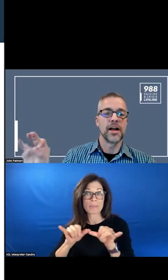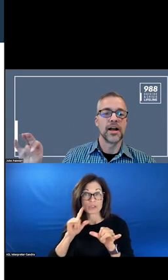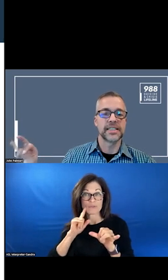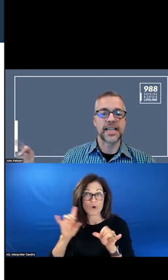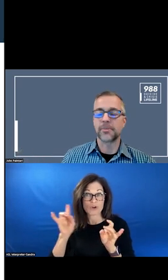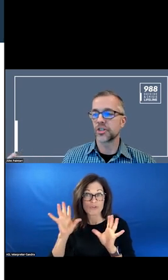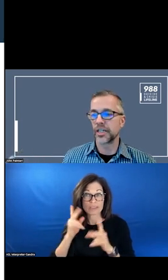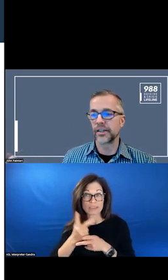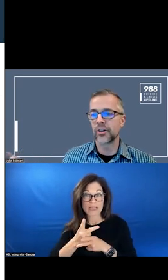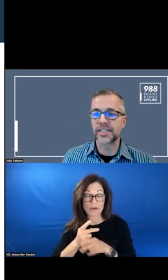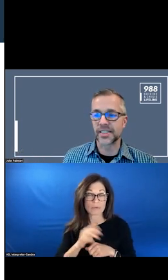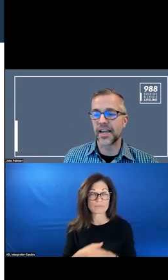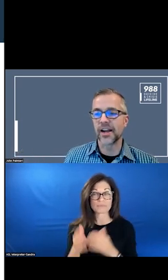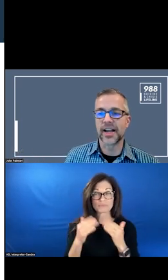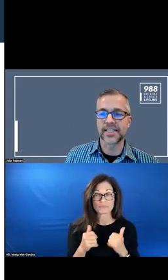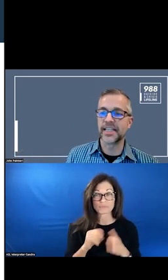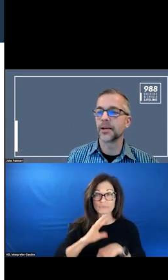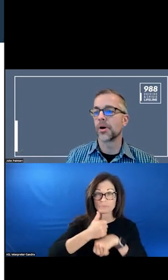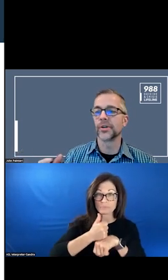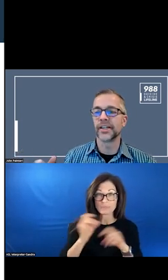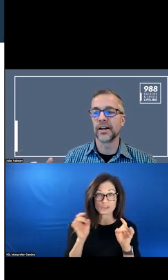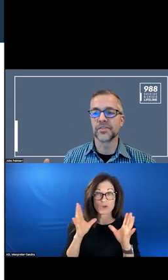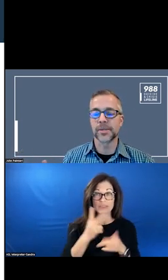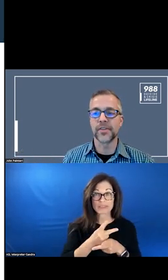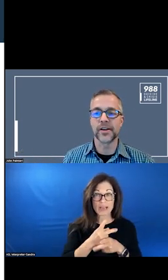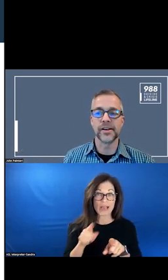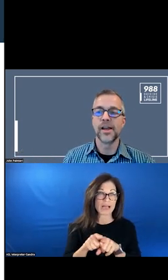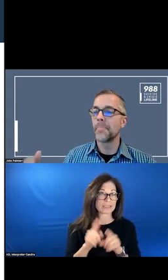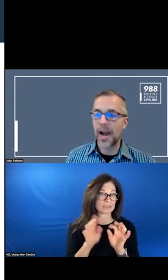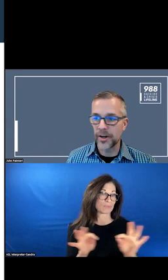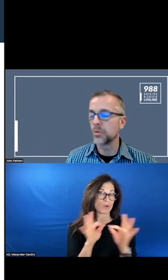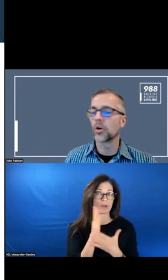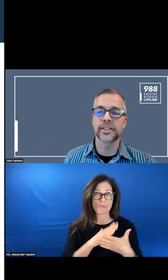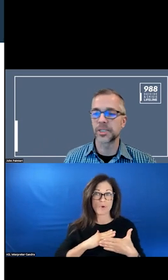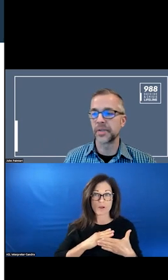AND ESTABLISHING CRISIS CARE AS A KEY COMPONENT OF THE PARODY WORK THAT